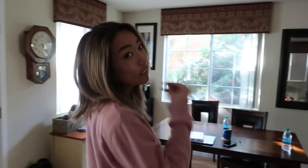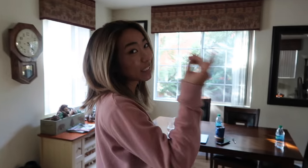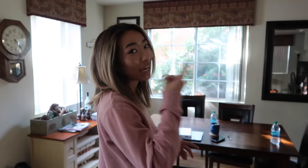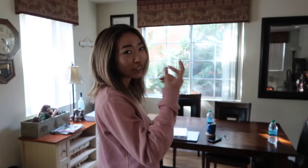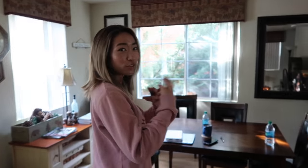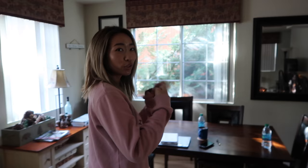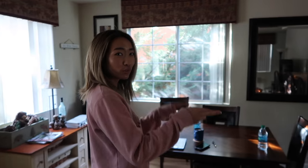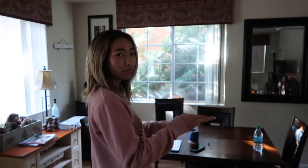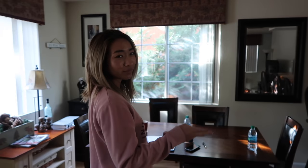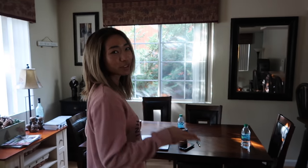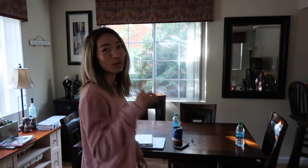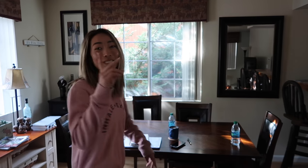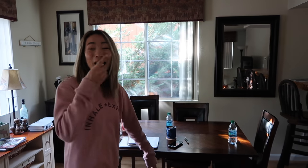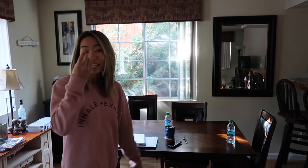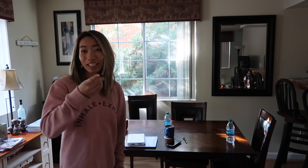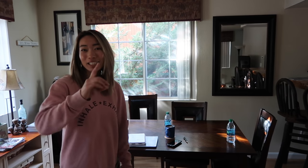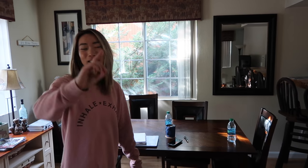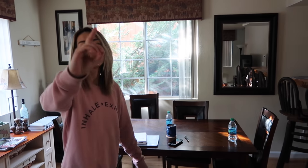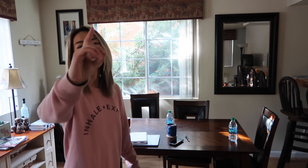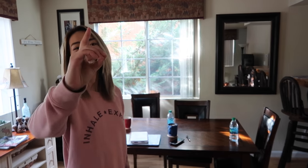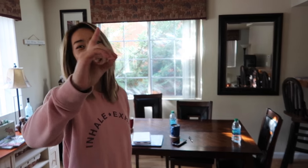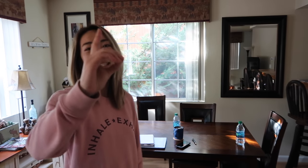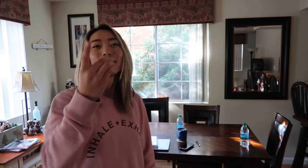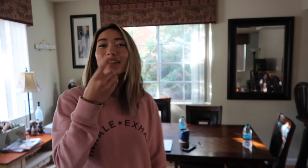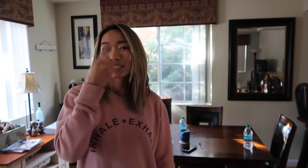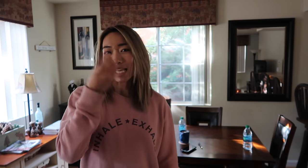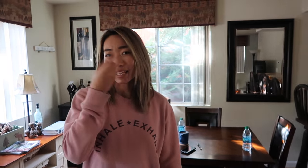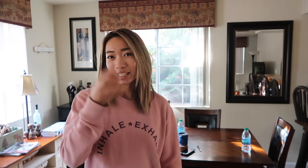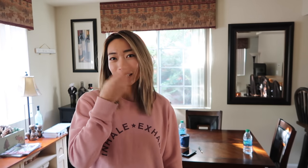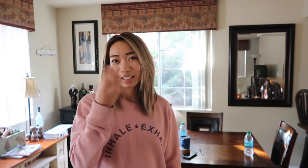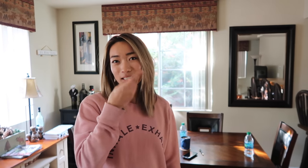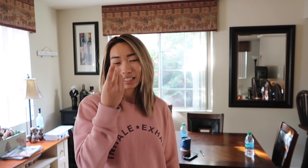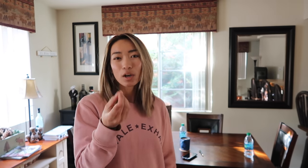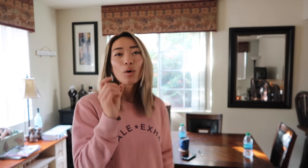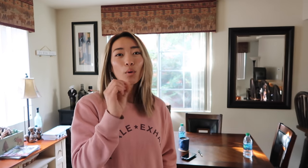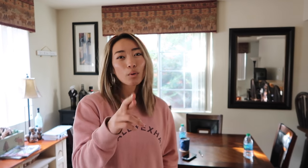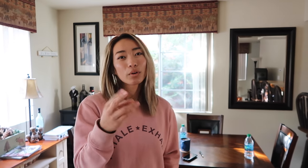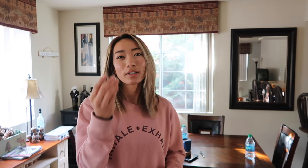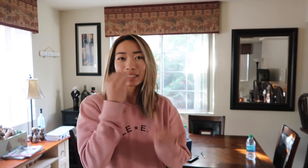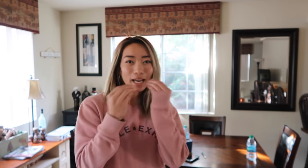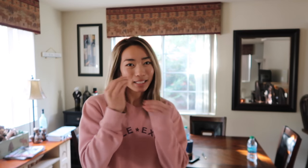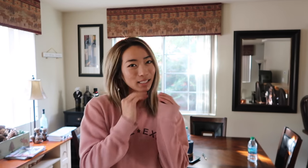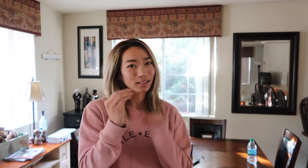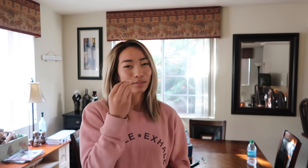we have a dining room so dining is a 'D' dining or dining